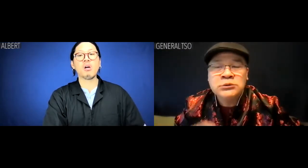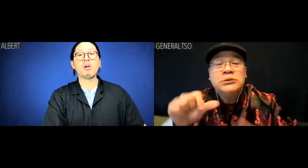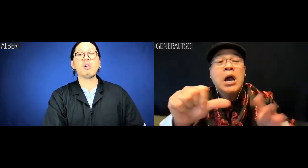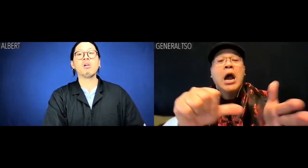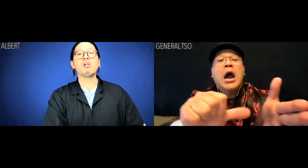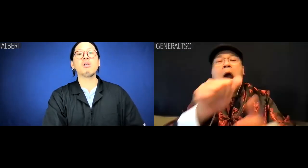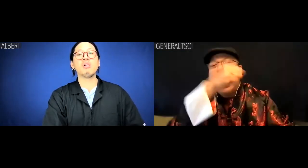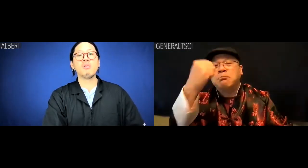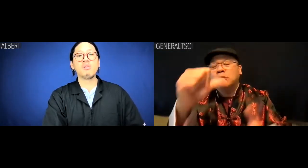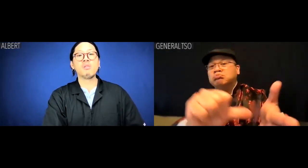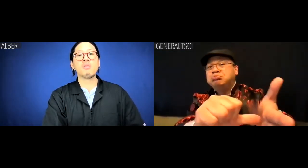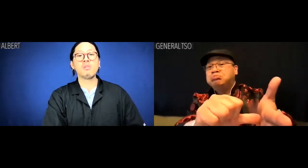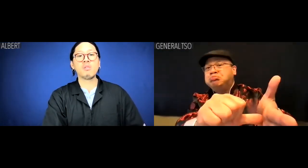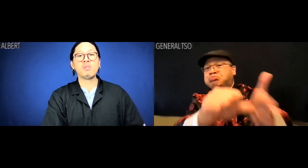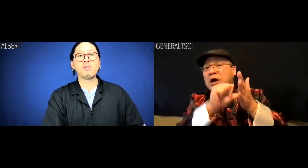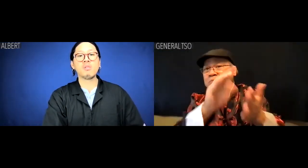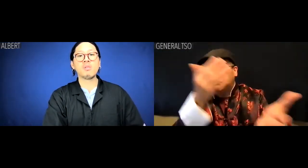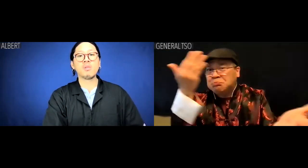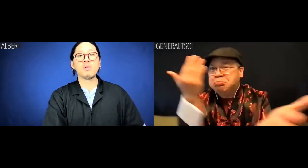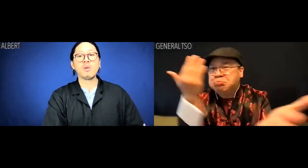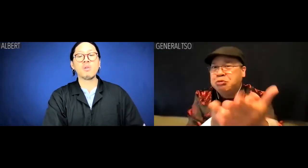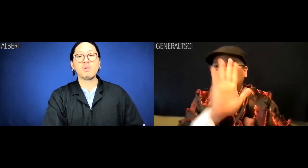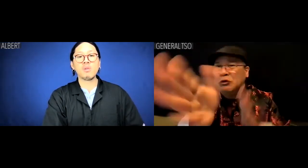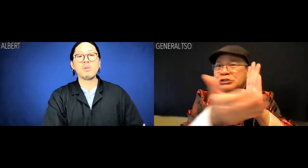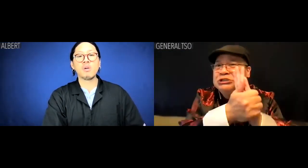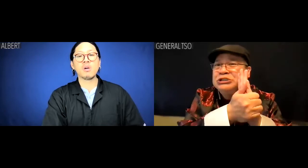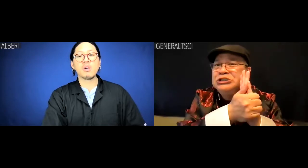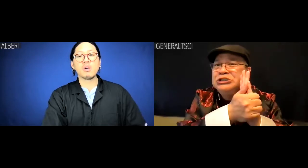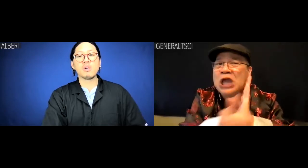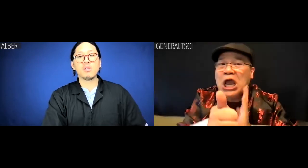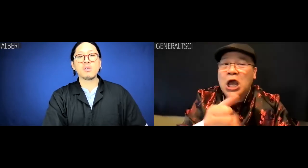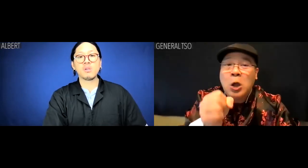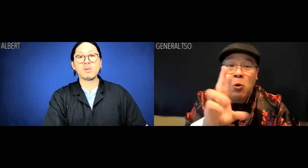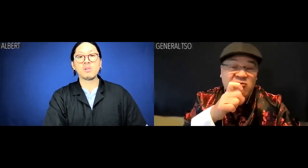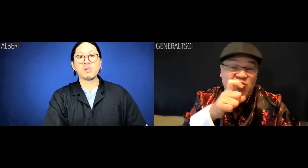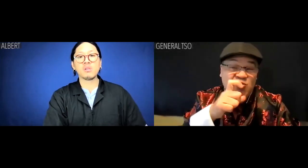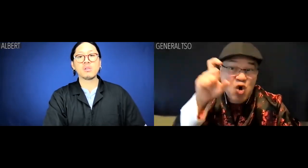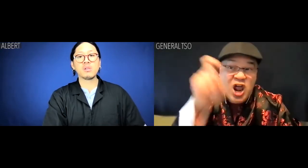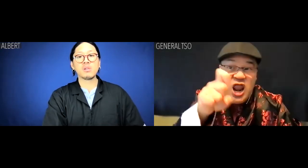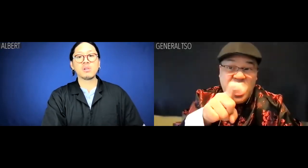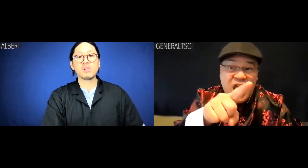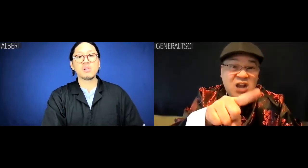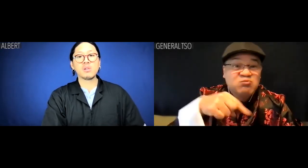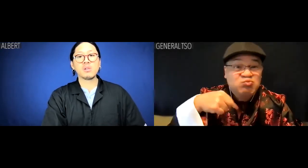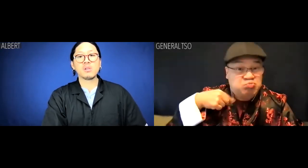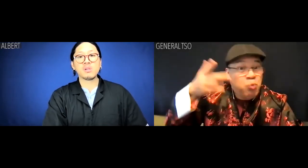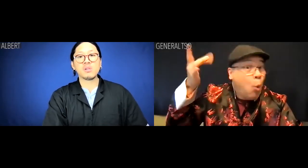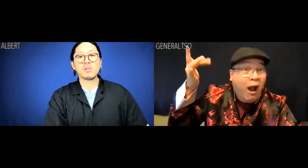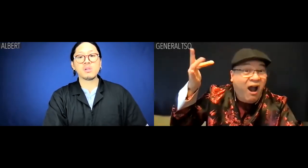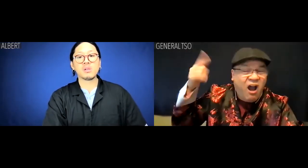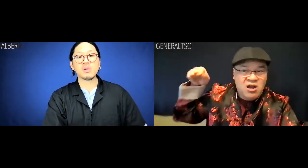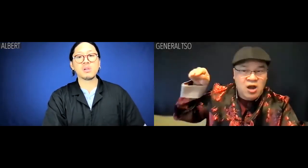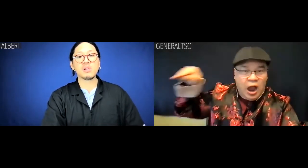Albert, impress me, showcase your skills, or we have no use for you.